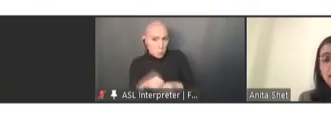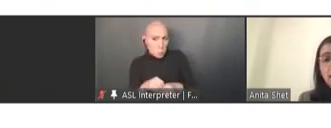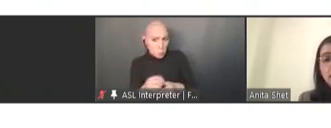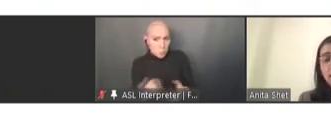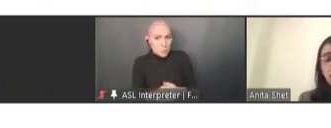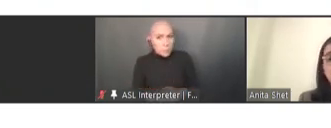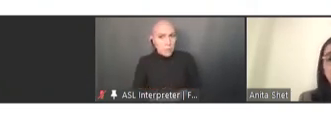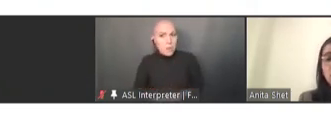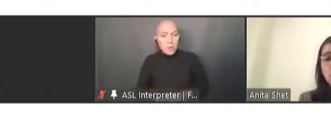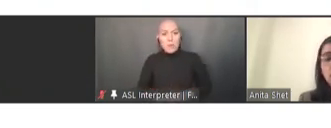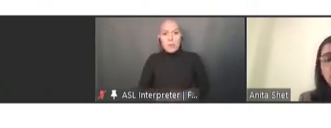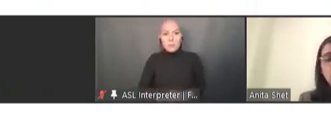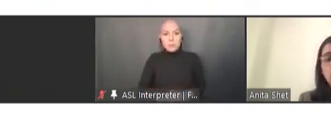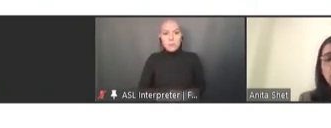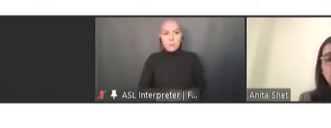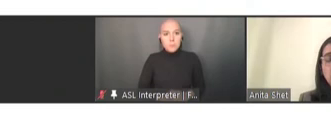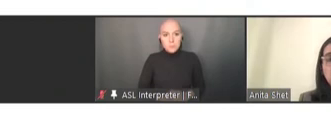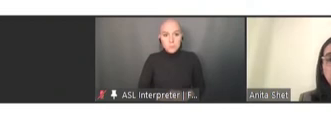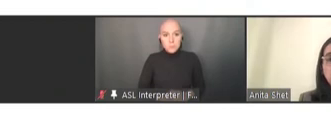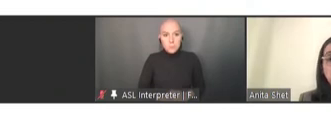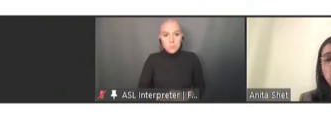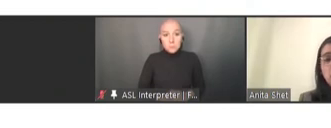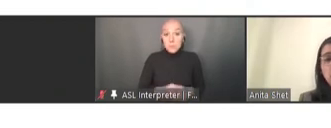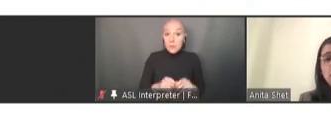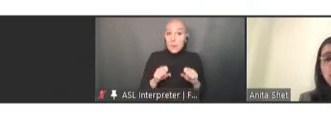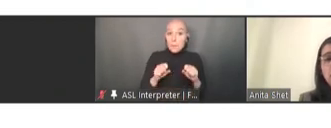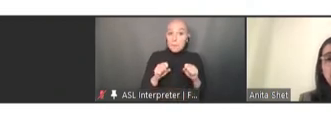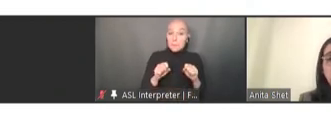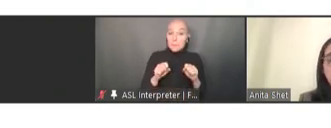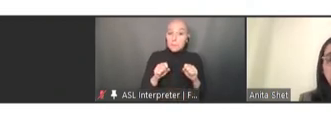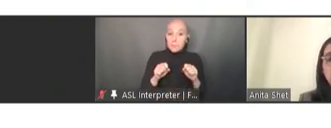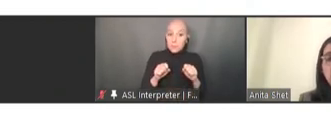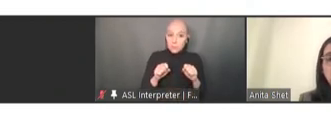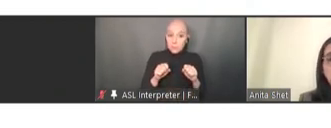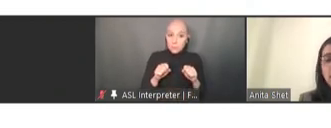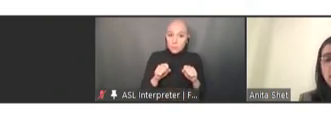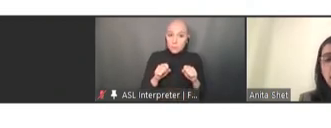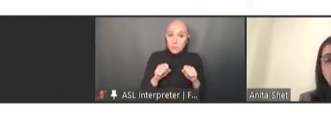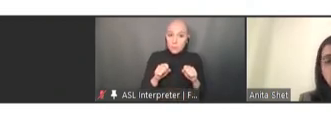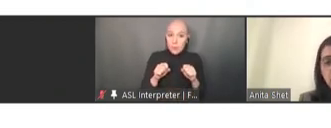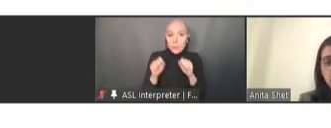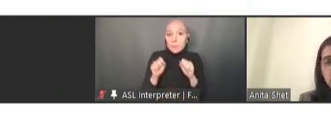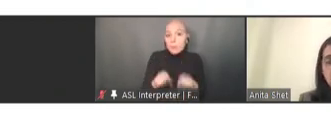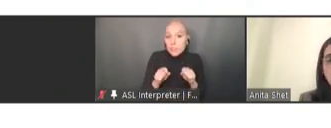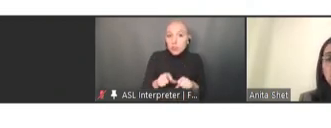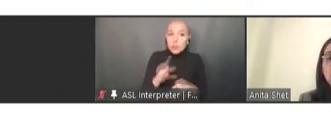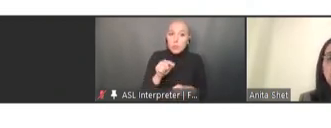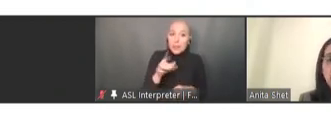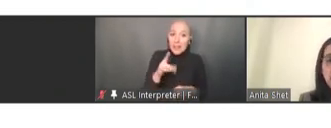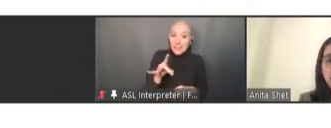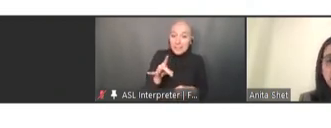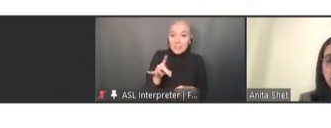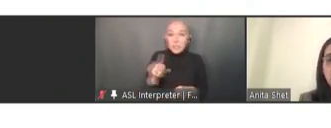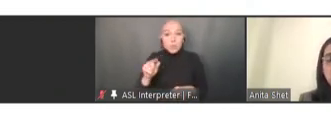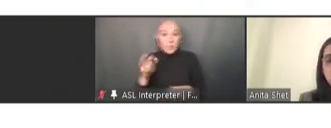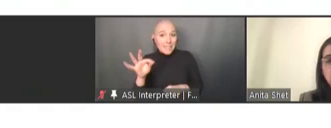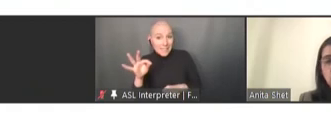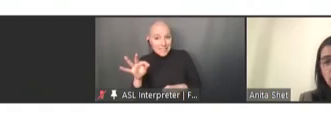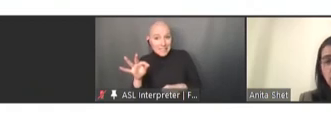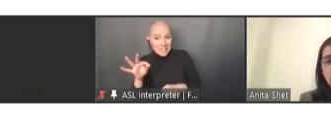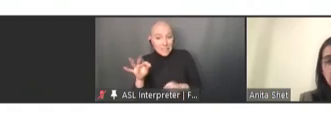the potential immunity from the 2018 and 2019 outbreaks could have helped in reducing cases.